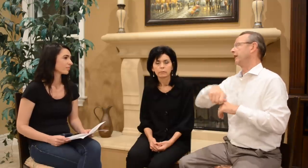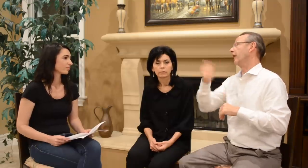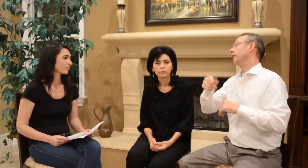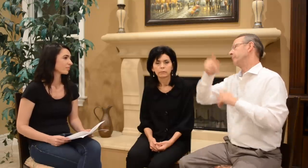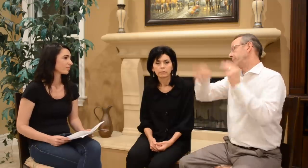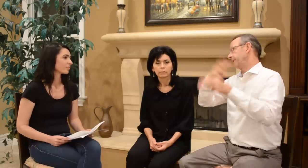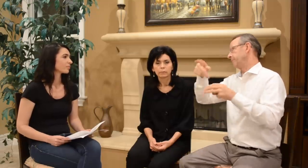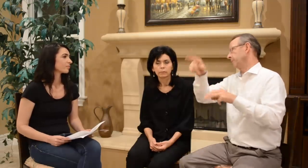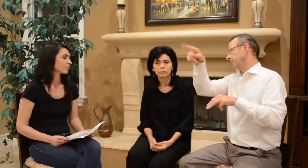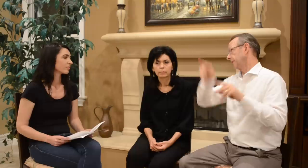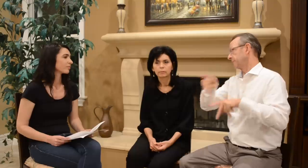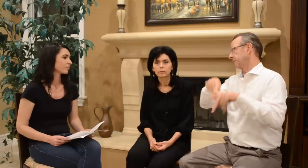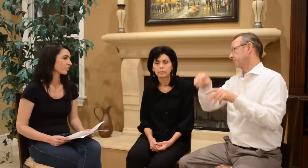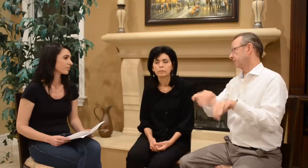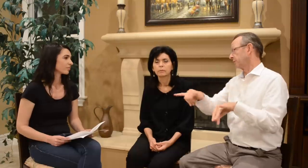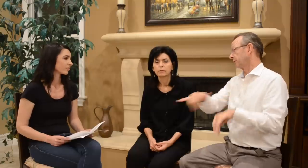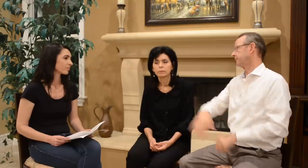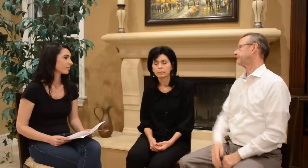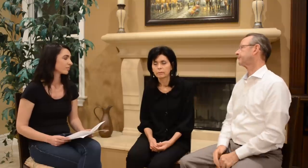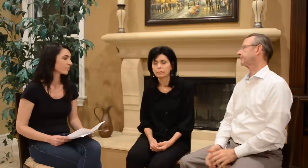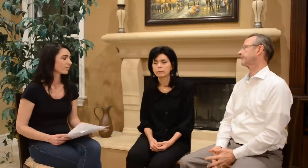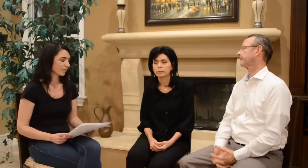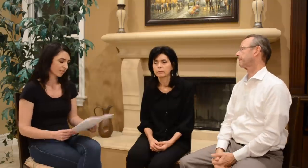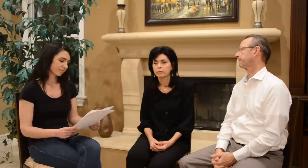and other people too.